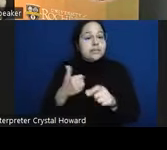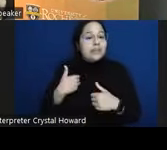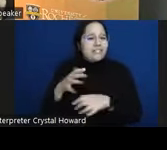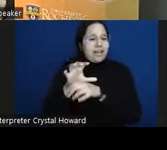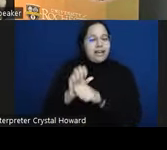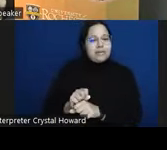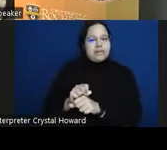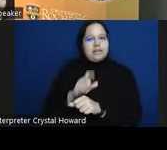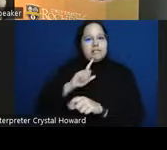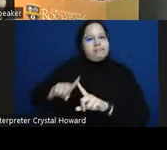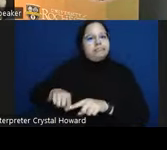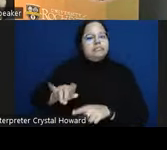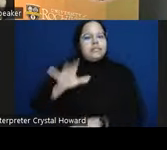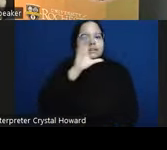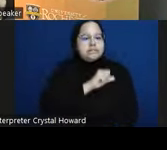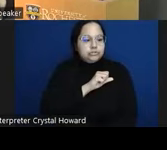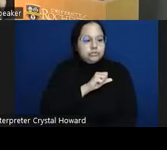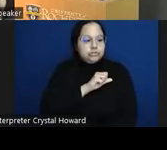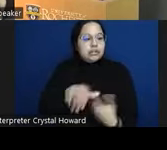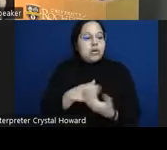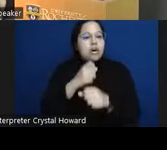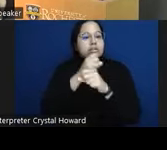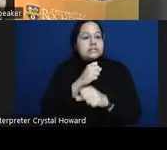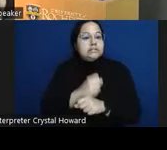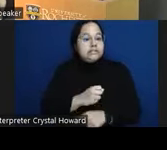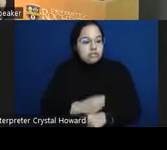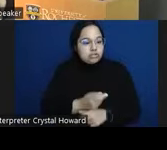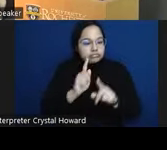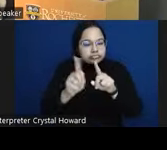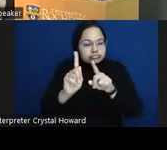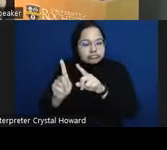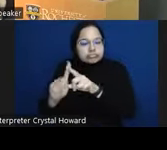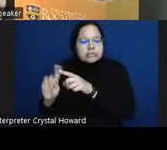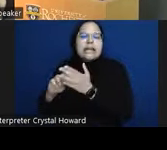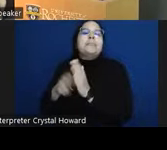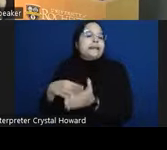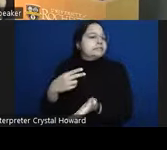that all statistical discrepancies are evidence of discrimination that any time the numbers are